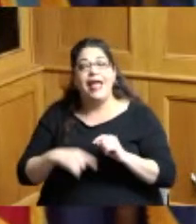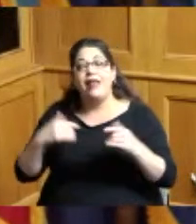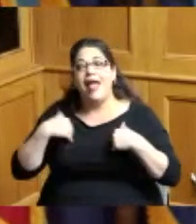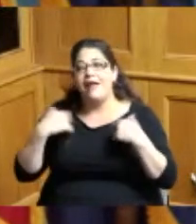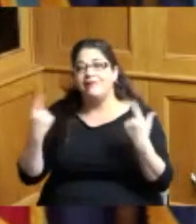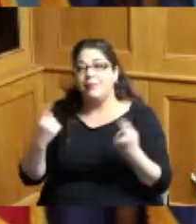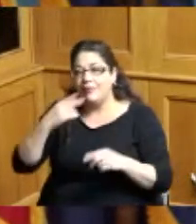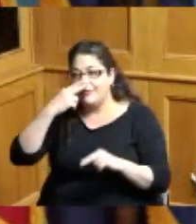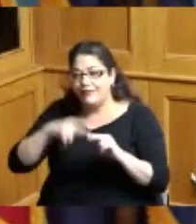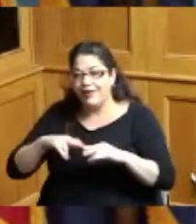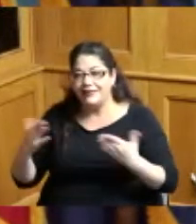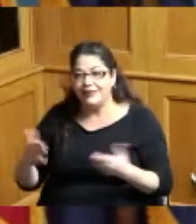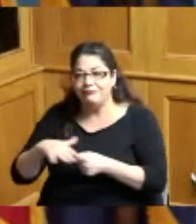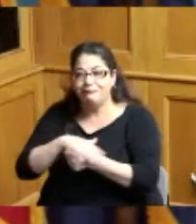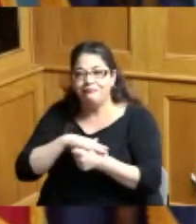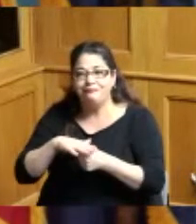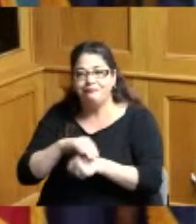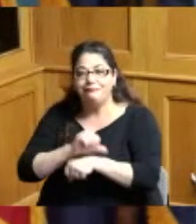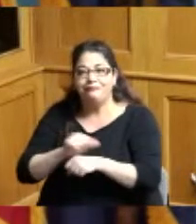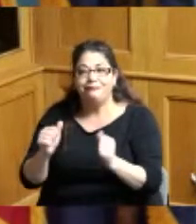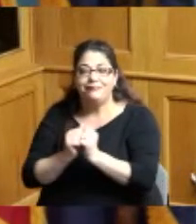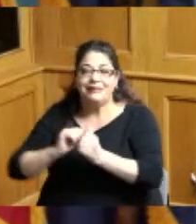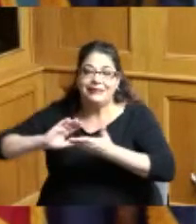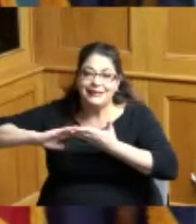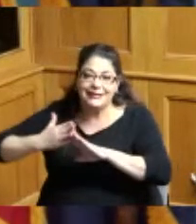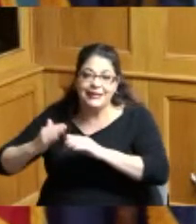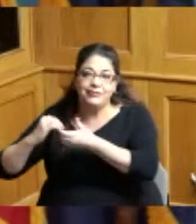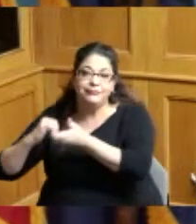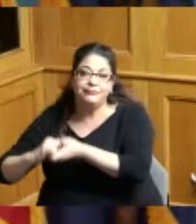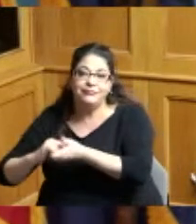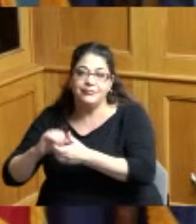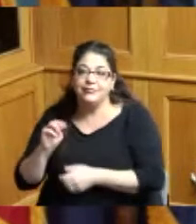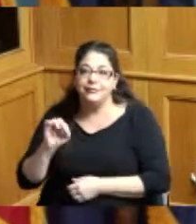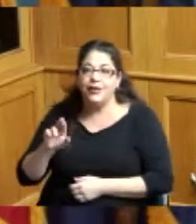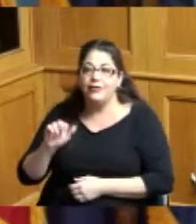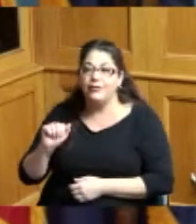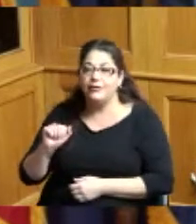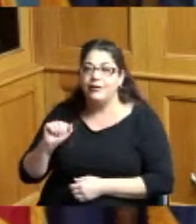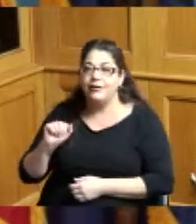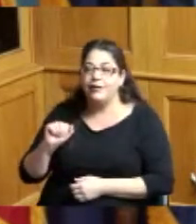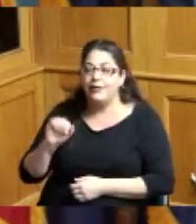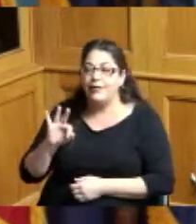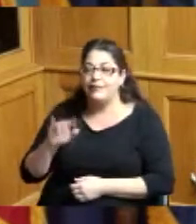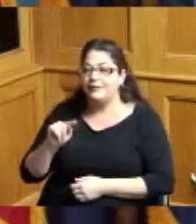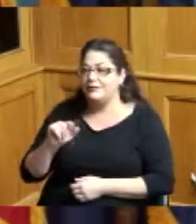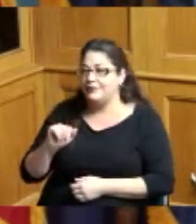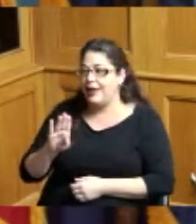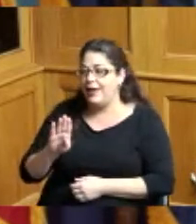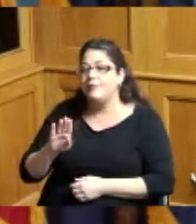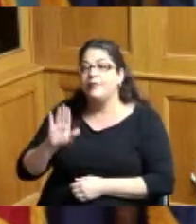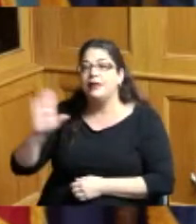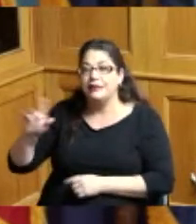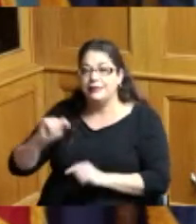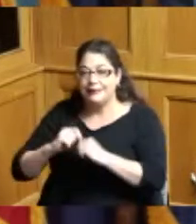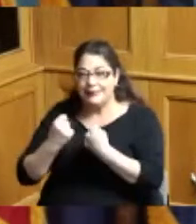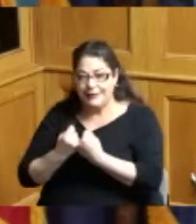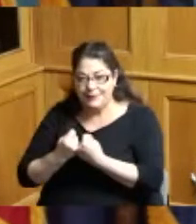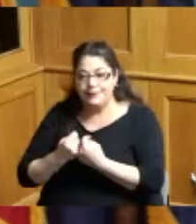working with the city and Mayor Aftab and his team along with our team and certainly you know